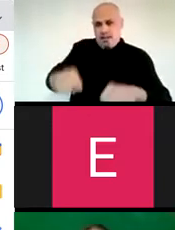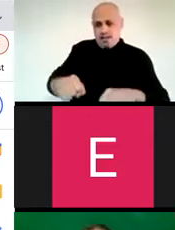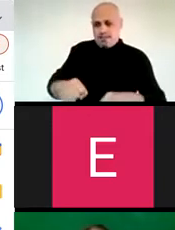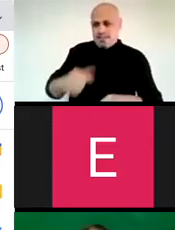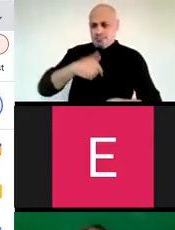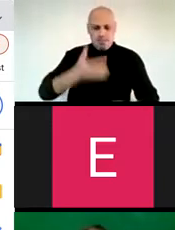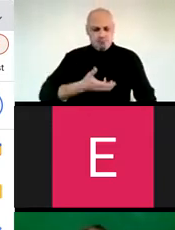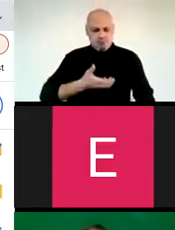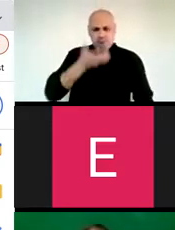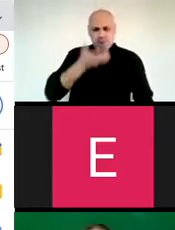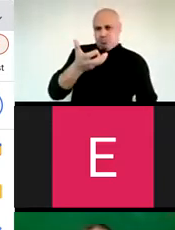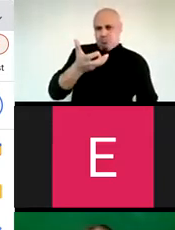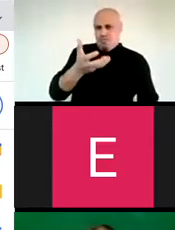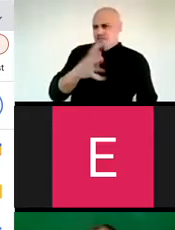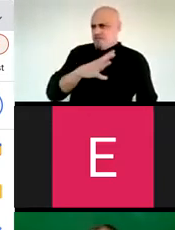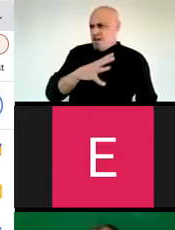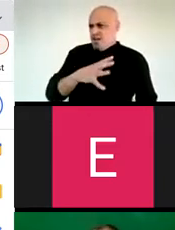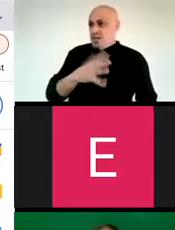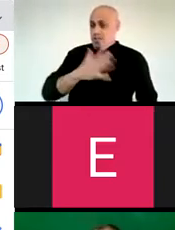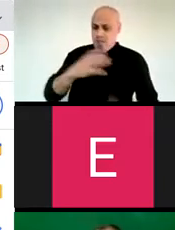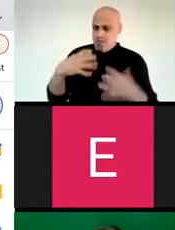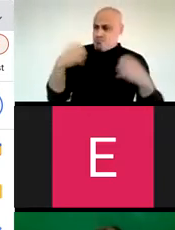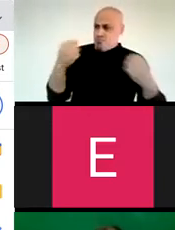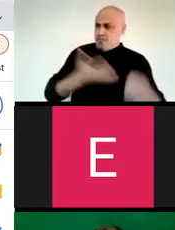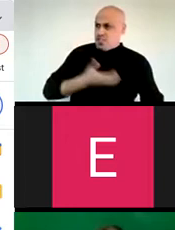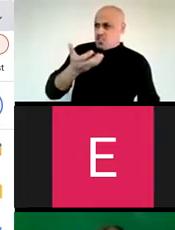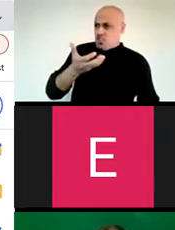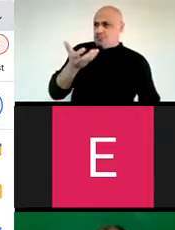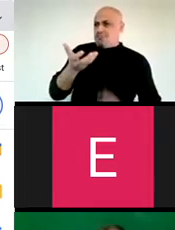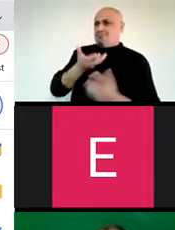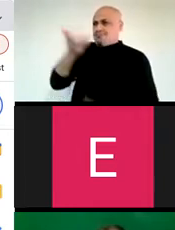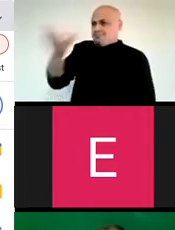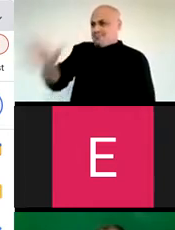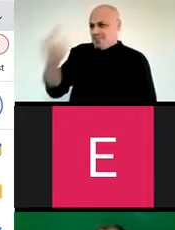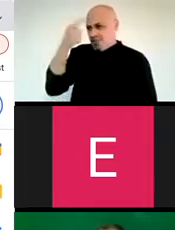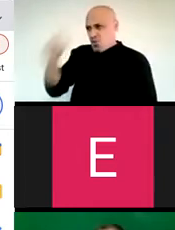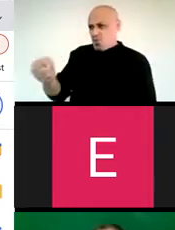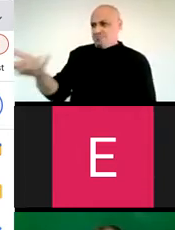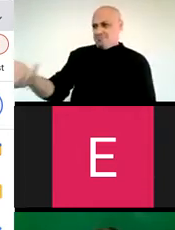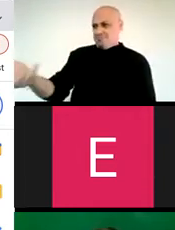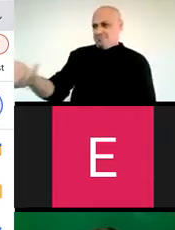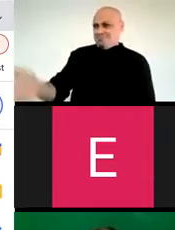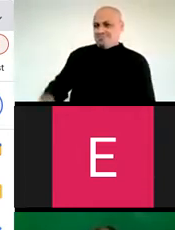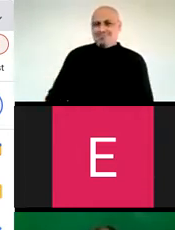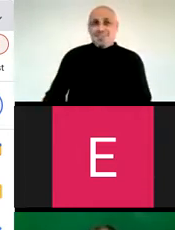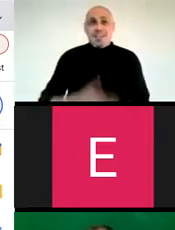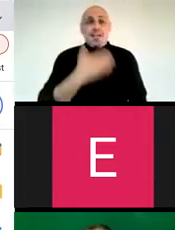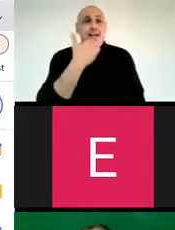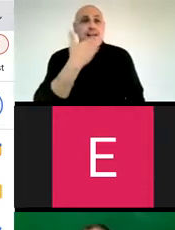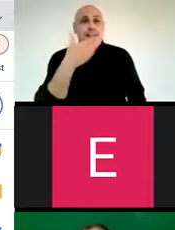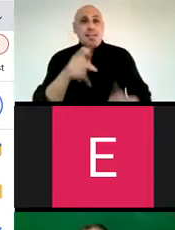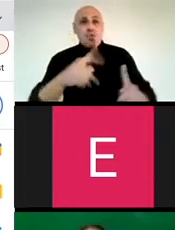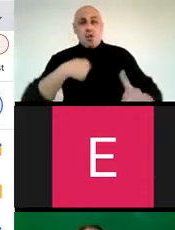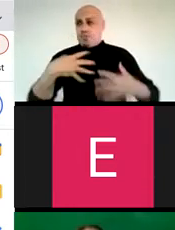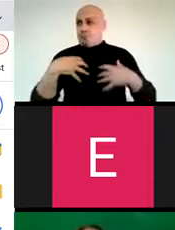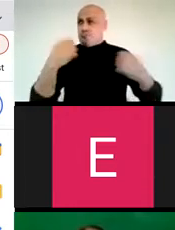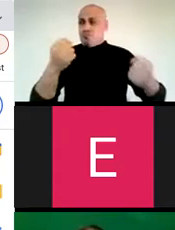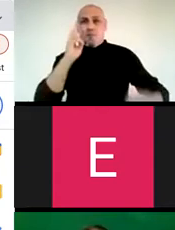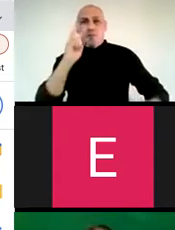can be shared and I share mine unconditionally, because my bravery is your bravery. Thank you for